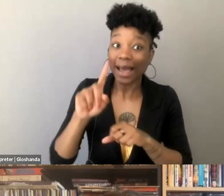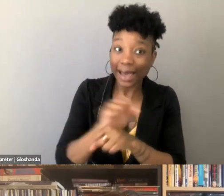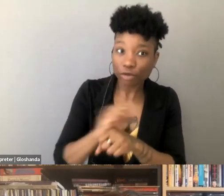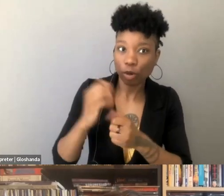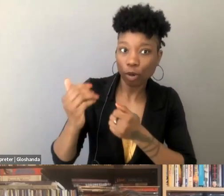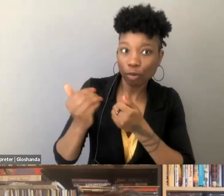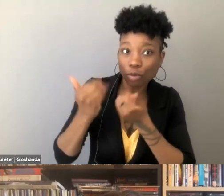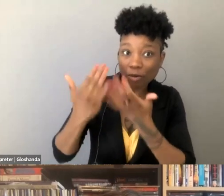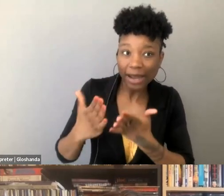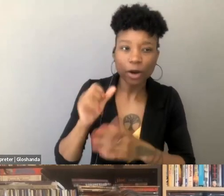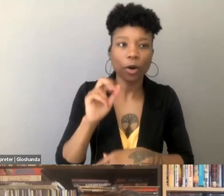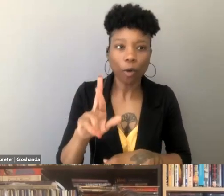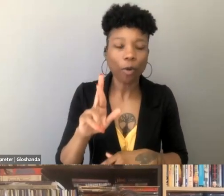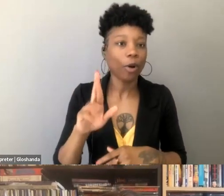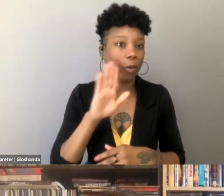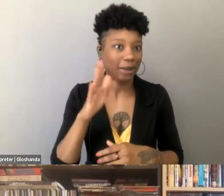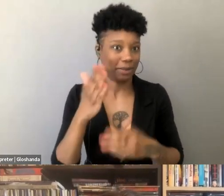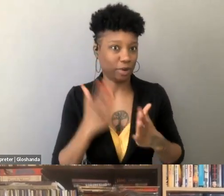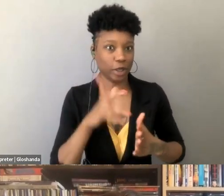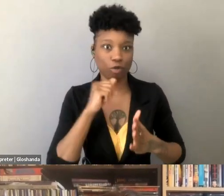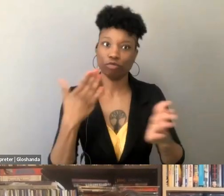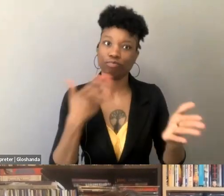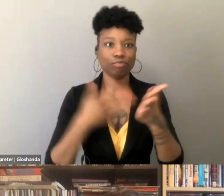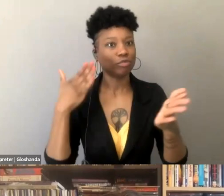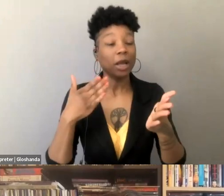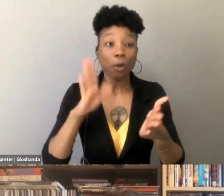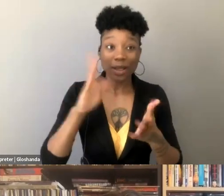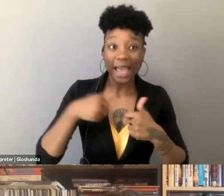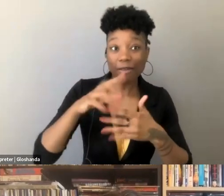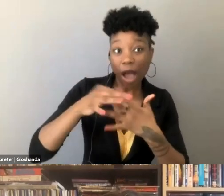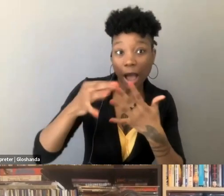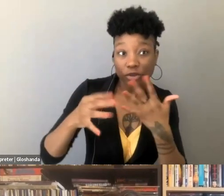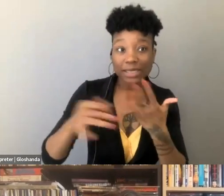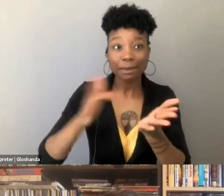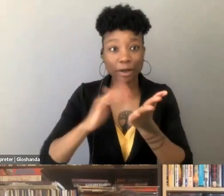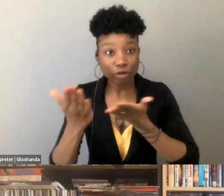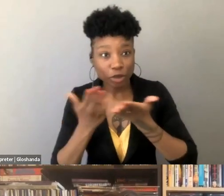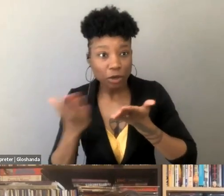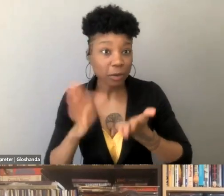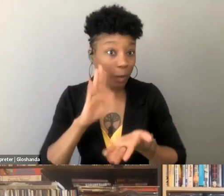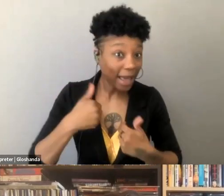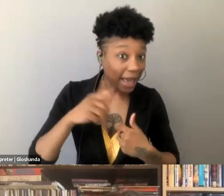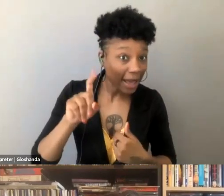to move you away from it. And you can see them competing for space at the bottom of like paid promoted results in Google's search engine.